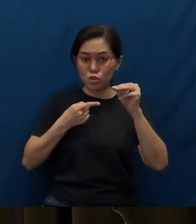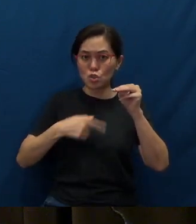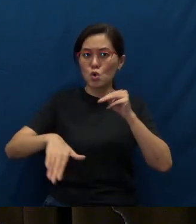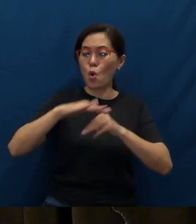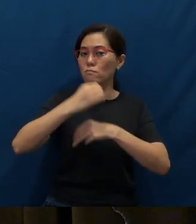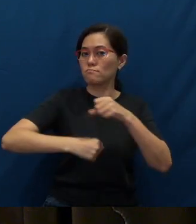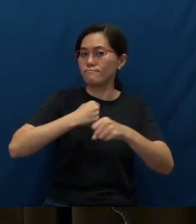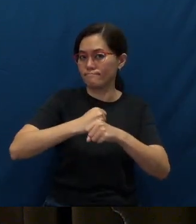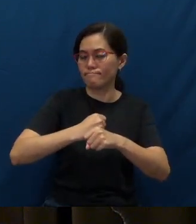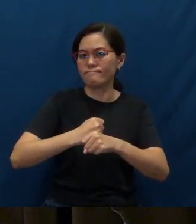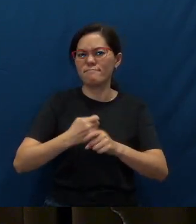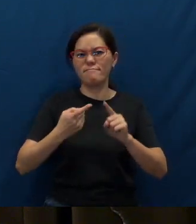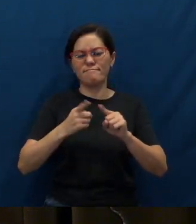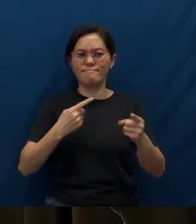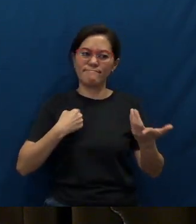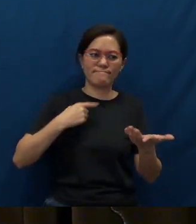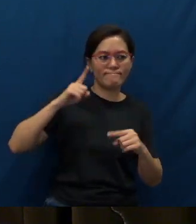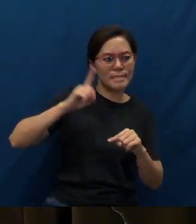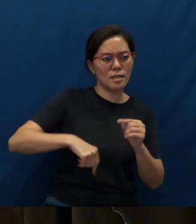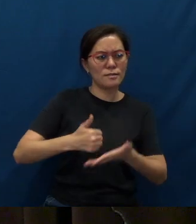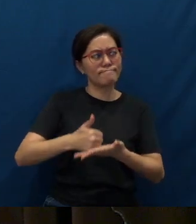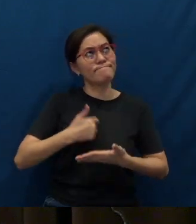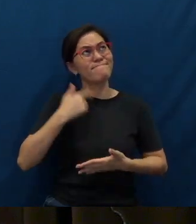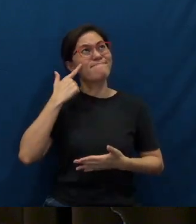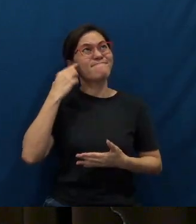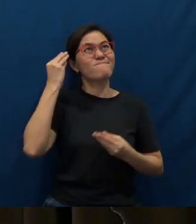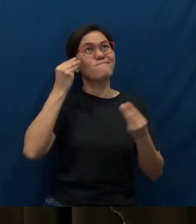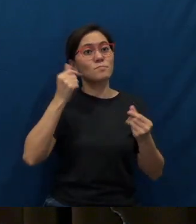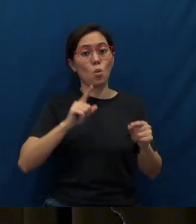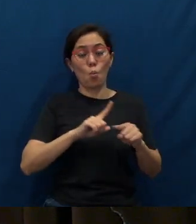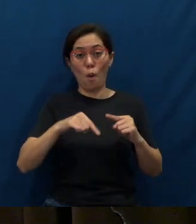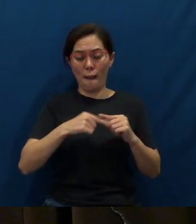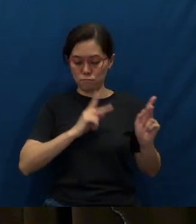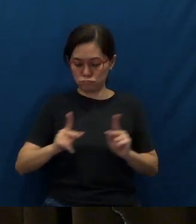Yet I cannot help but think, as I was preparing this message,